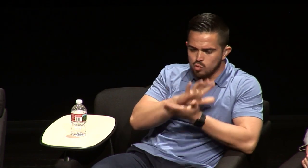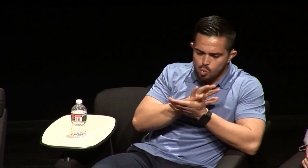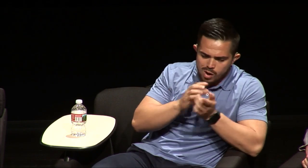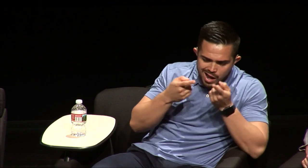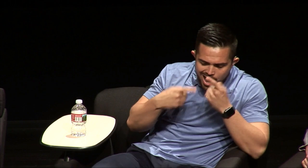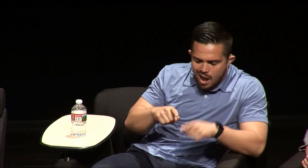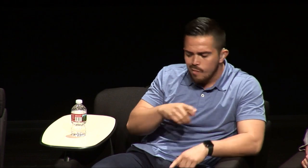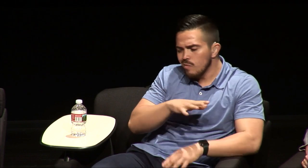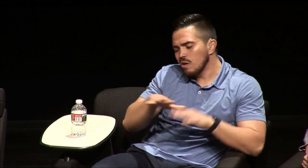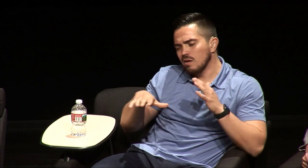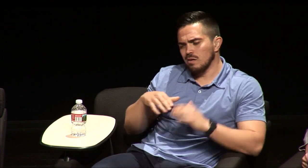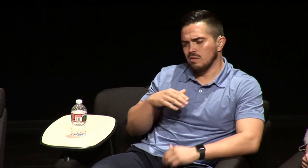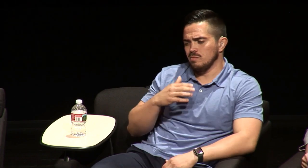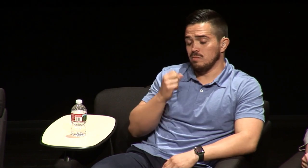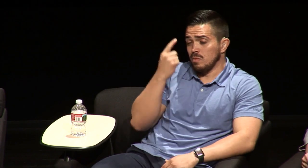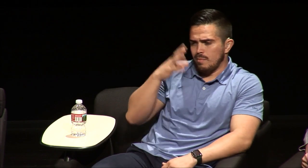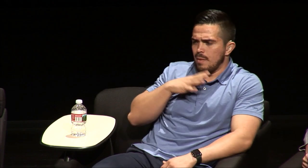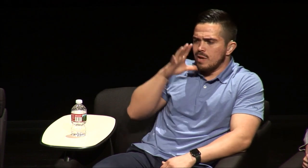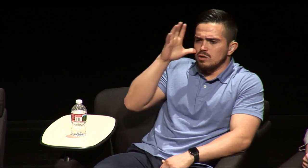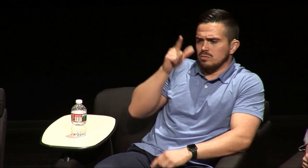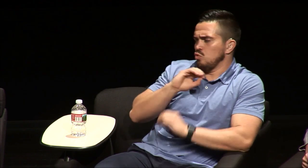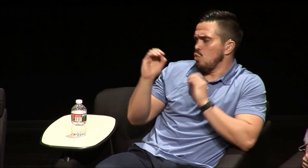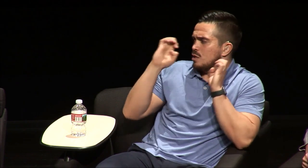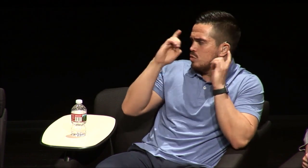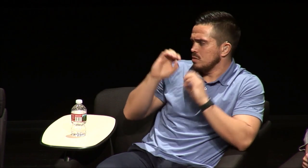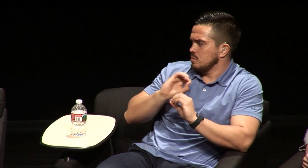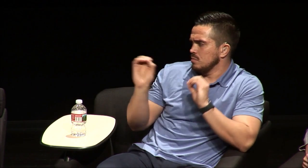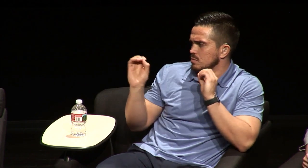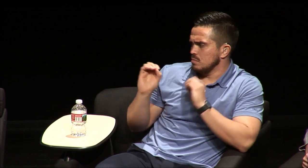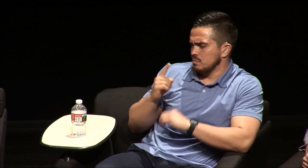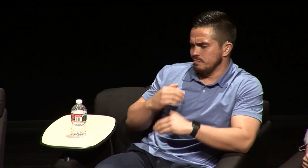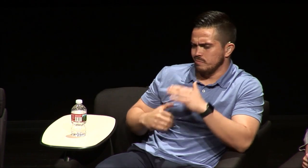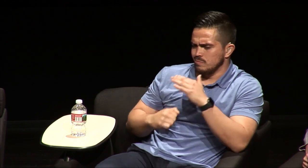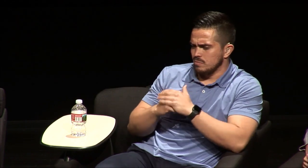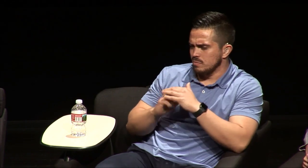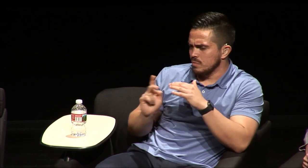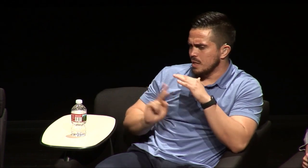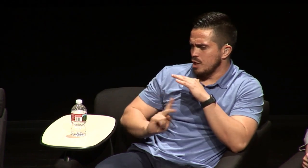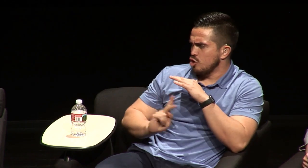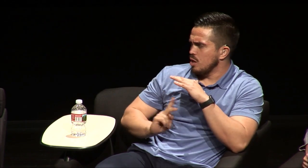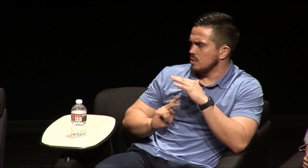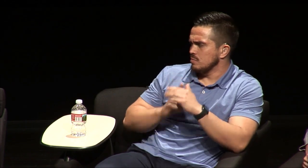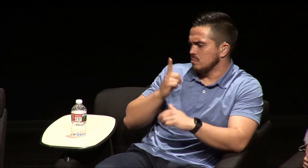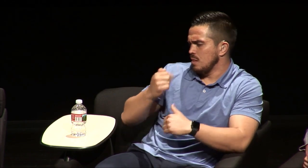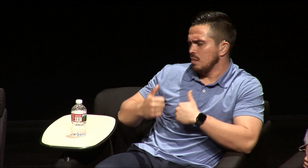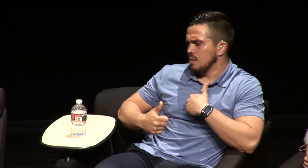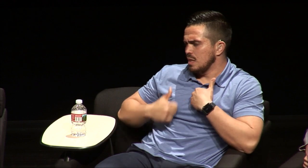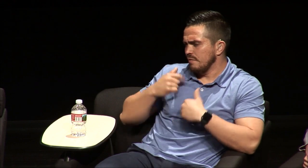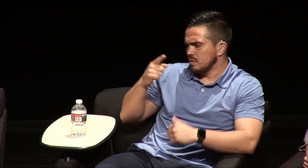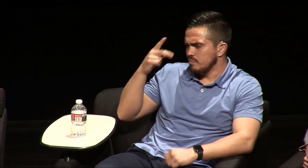so I'd share with my parents my frustration things that happened at school my parents they didn't have any education they maxed out kindergarten